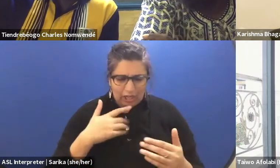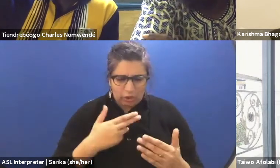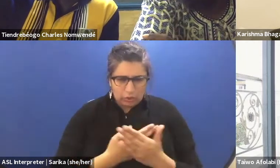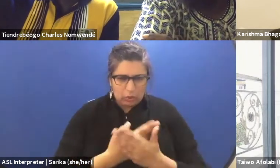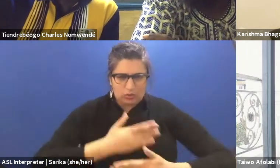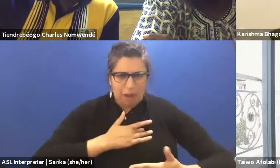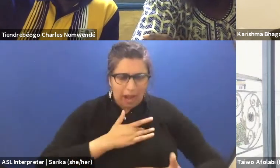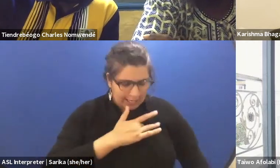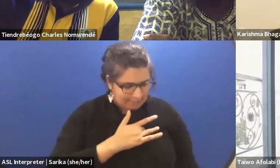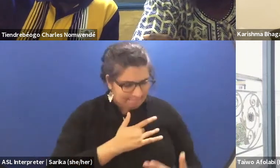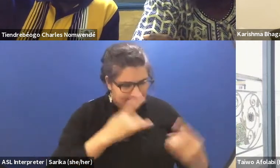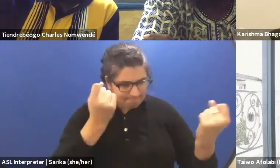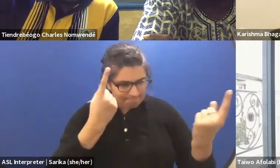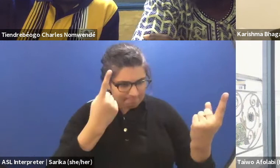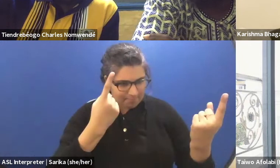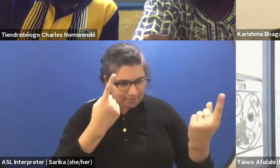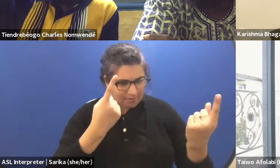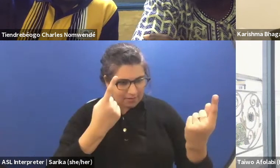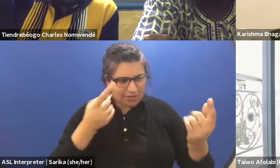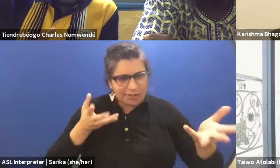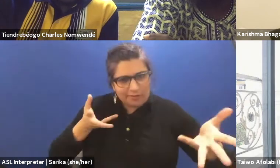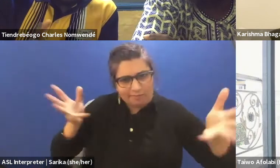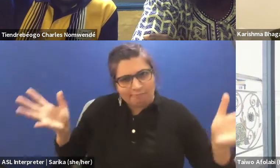(Charles speaking French)